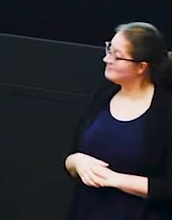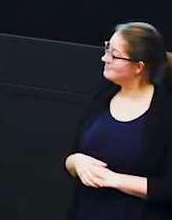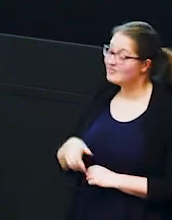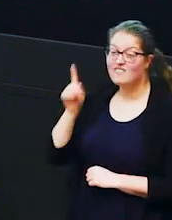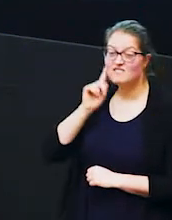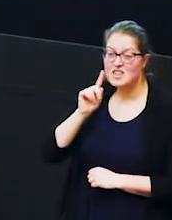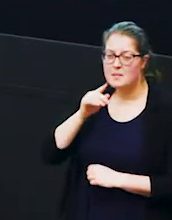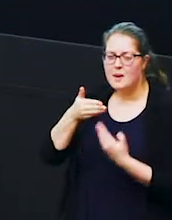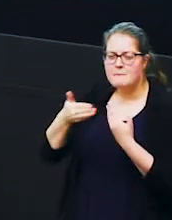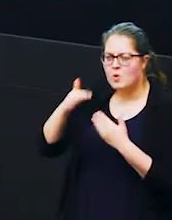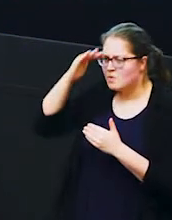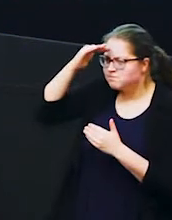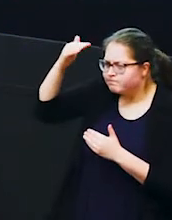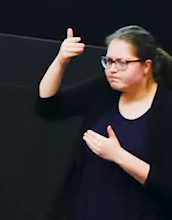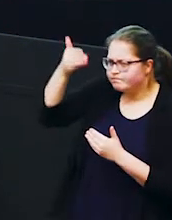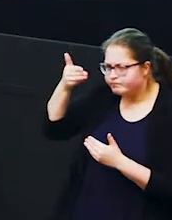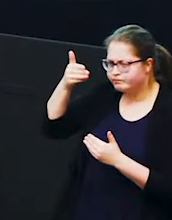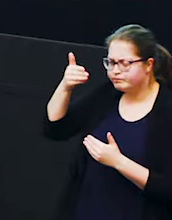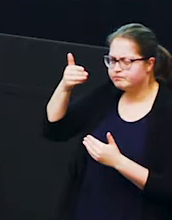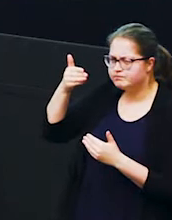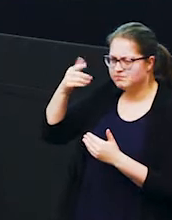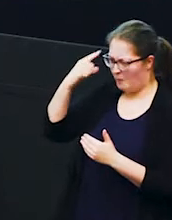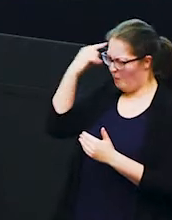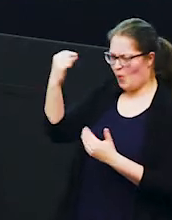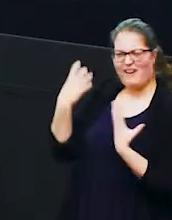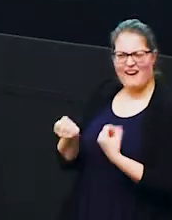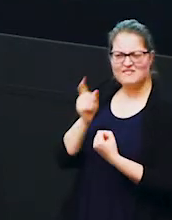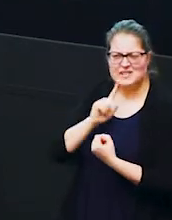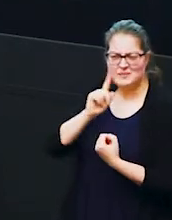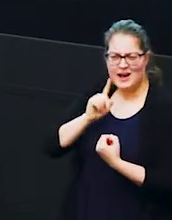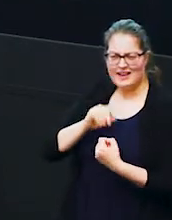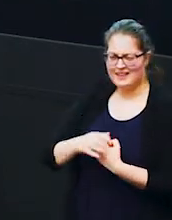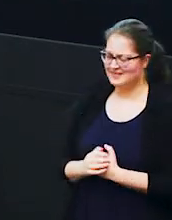has a much more angular forehead so it's much more pointy so this is one thing that we look at